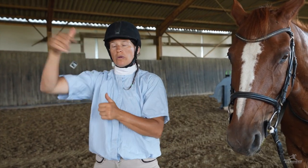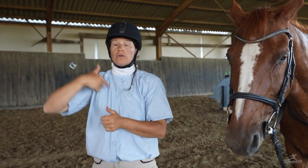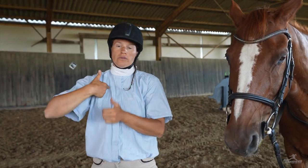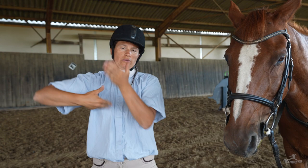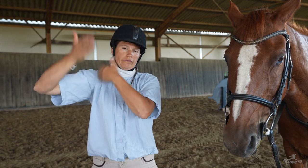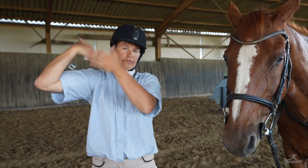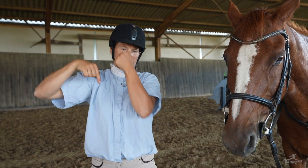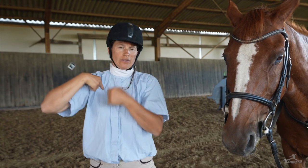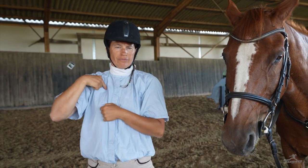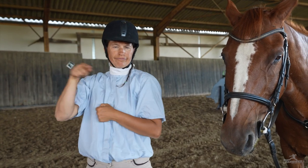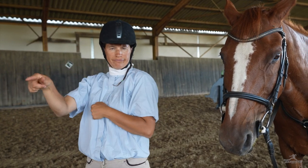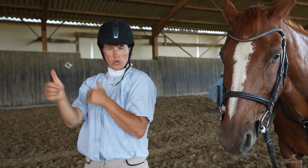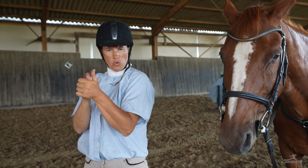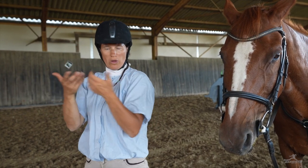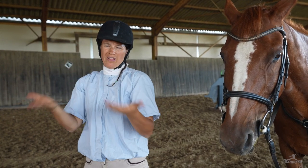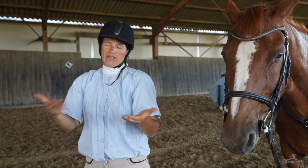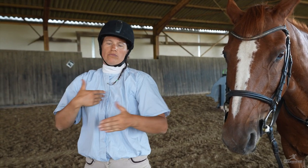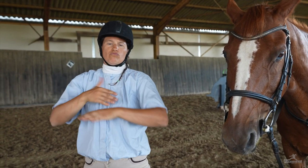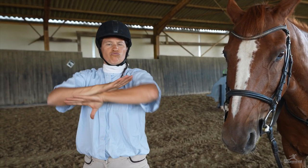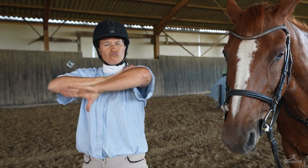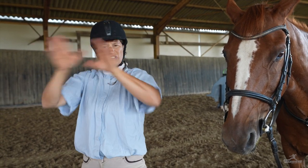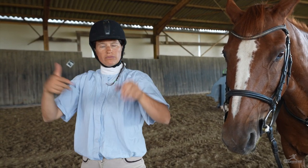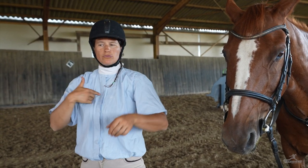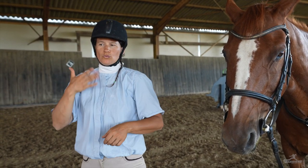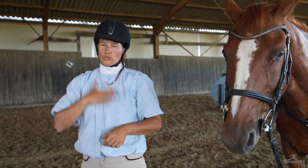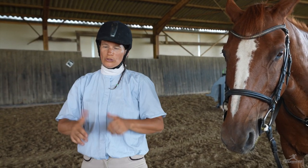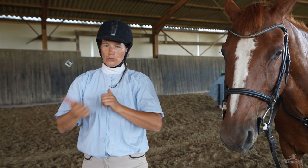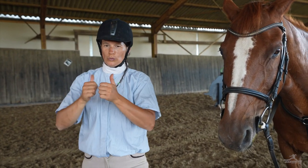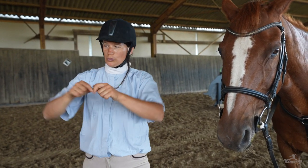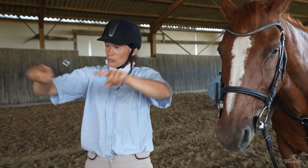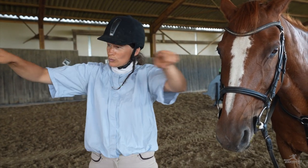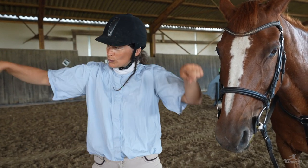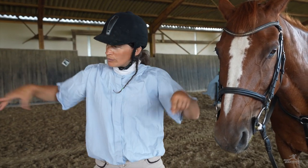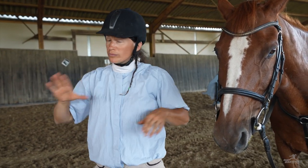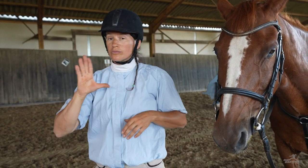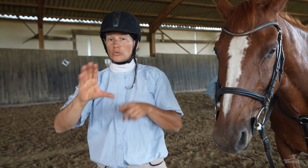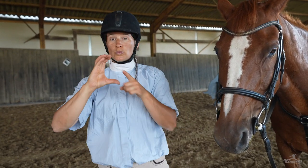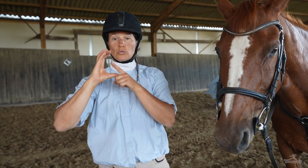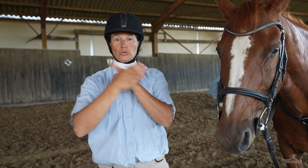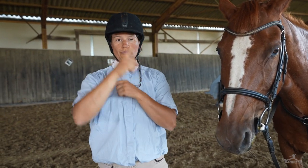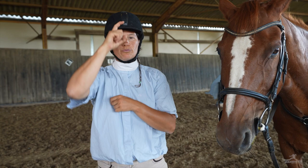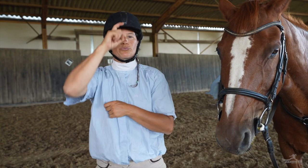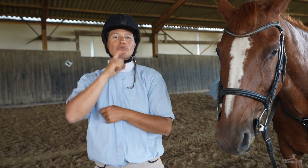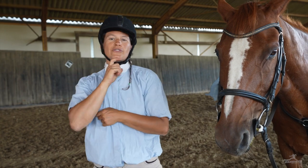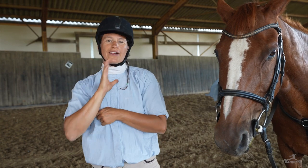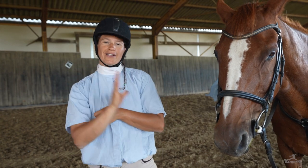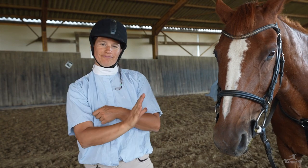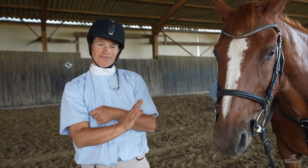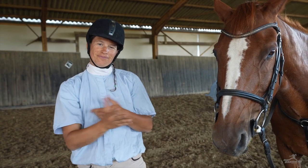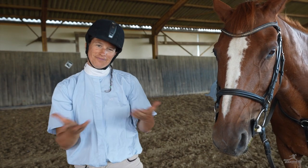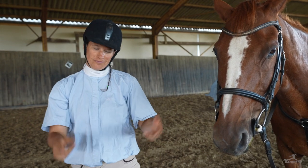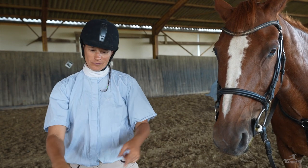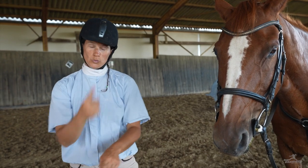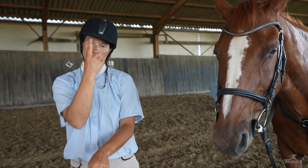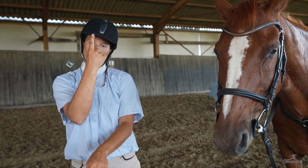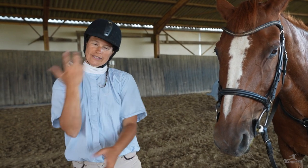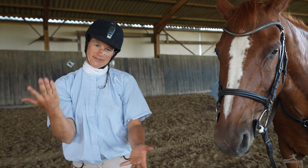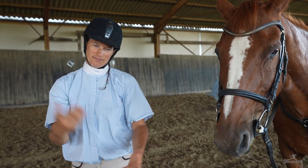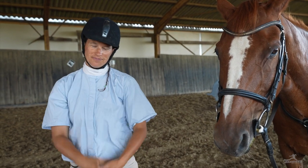I used to compete in those myself, but now my focus is here with Portuguese equestrianism. We stay at Level 1.